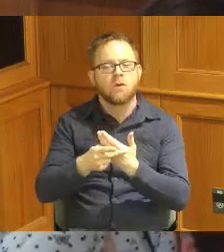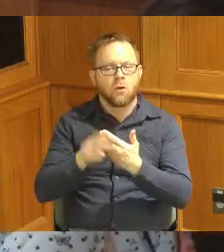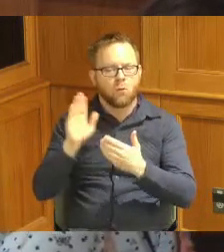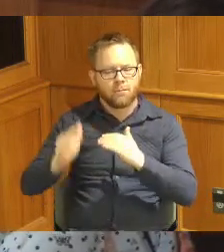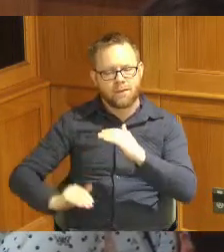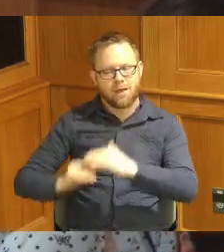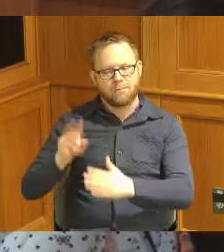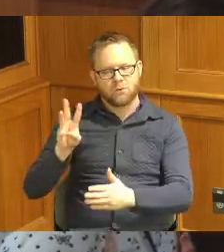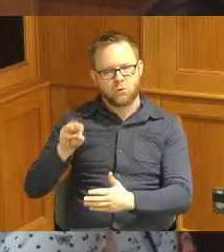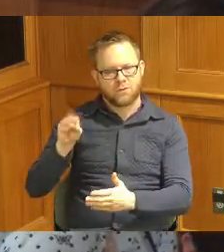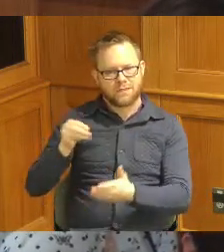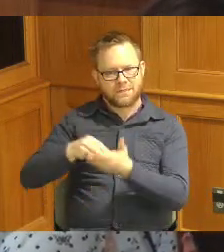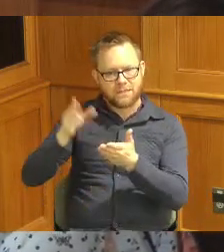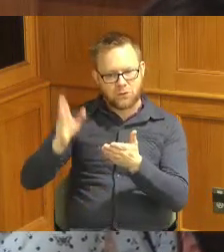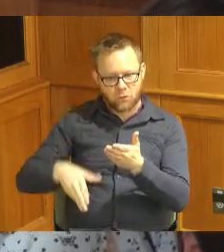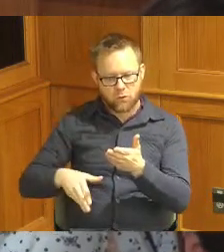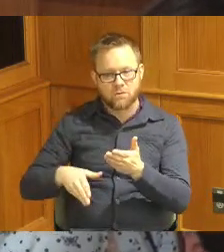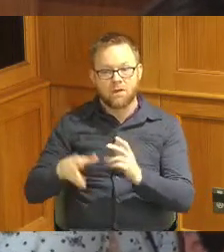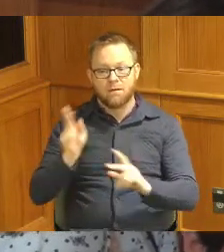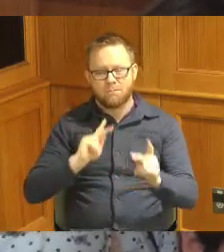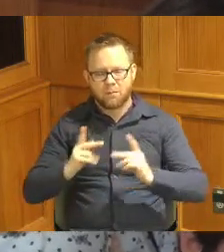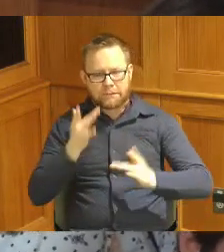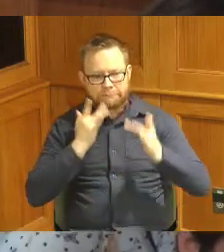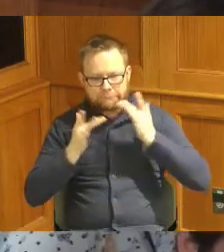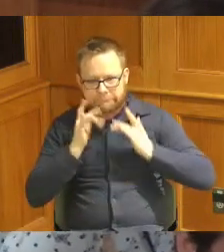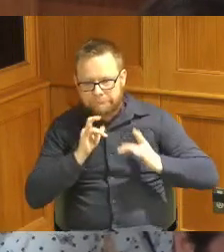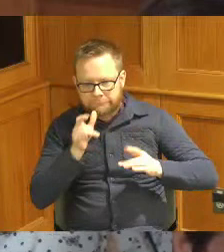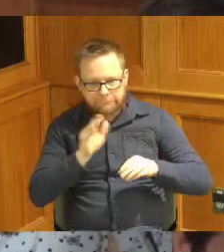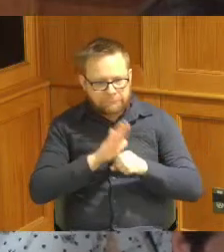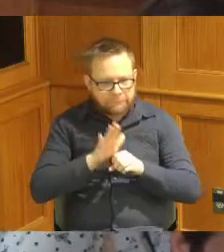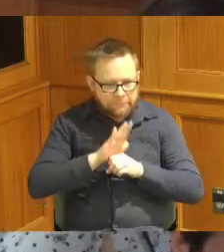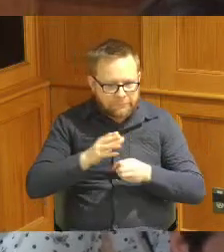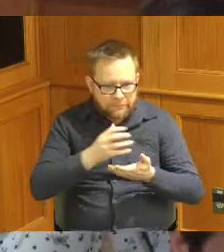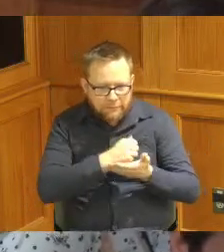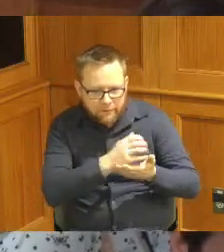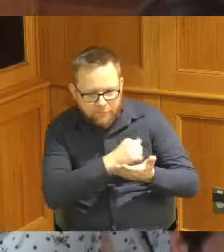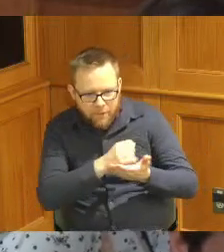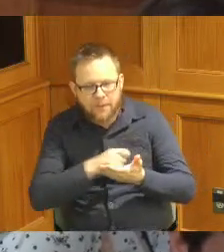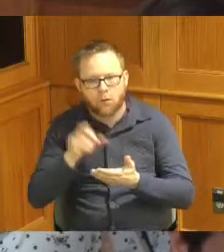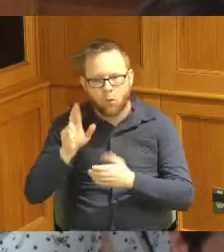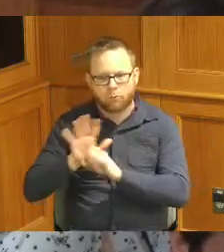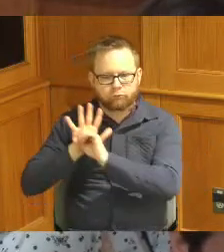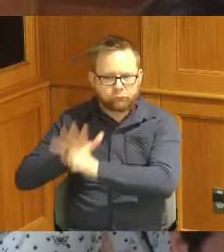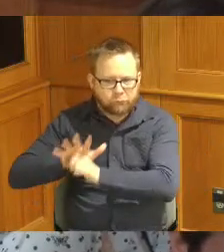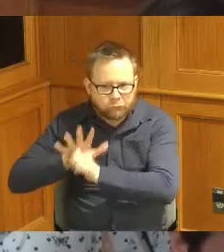including underemployed and incumbrant workers one of the challenge to low-income students in